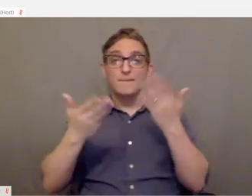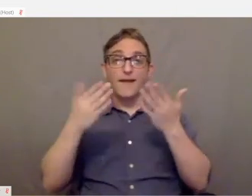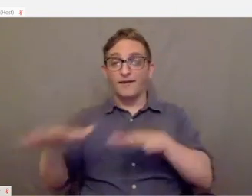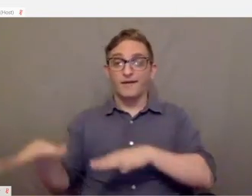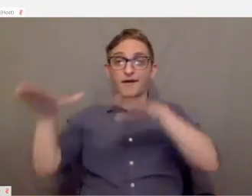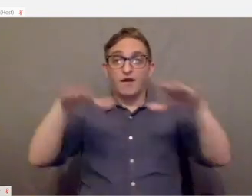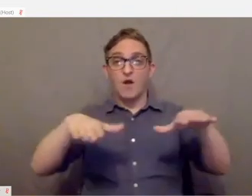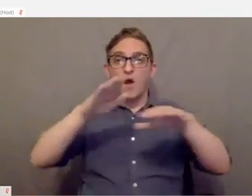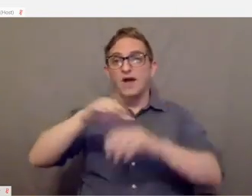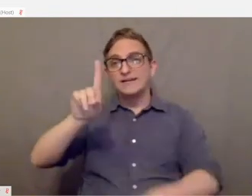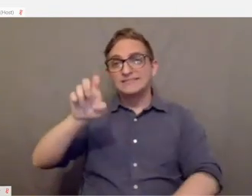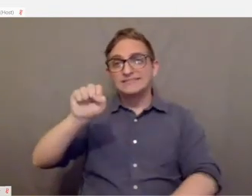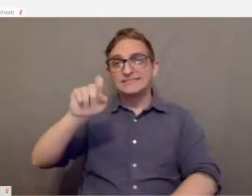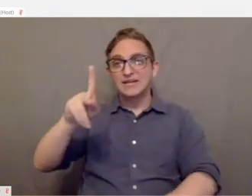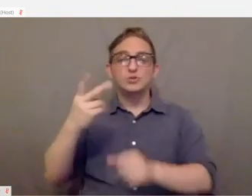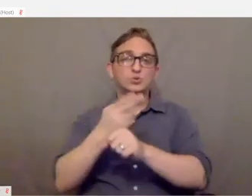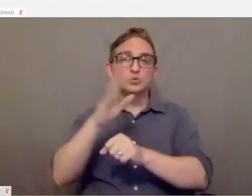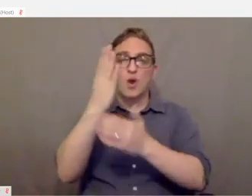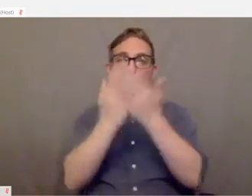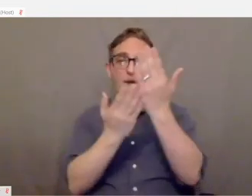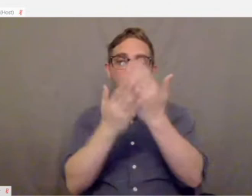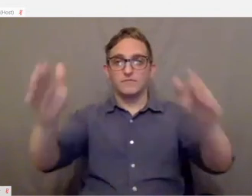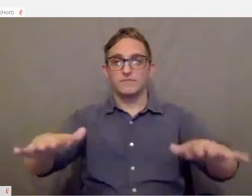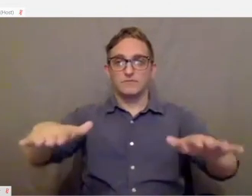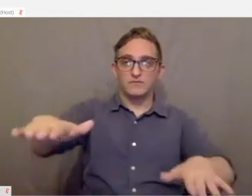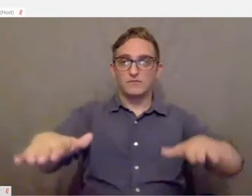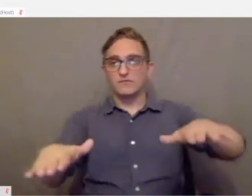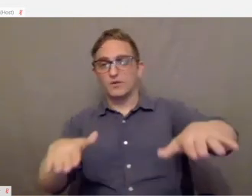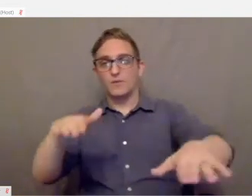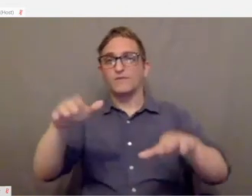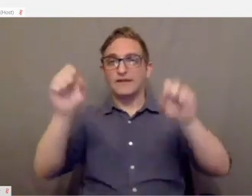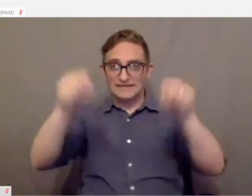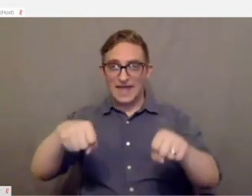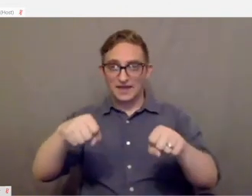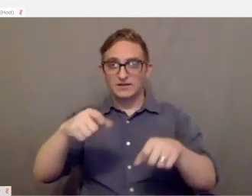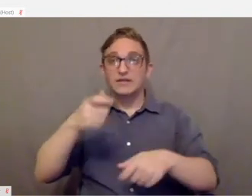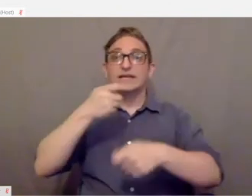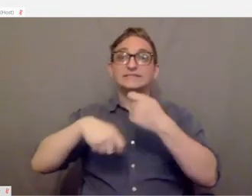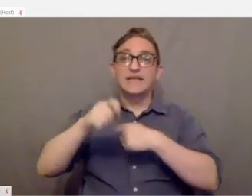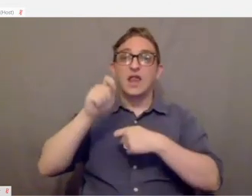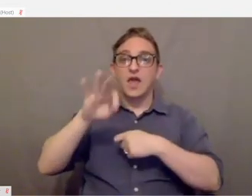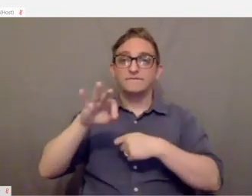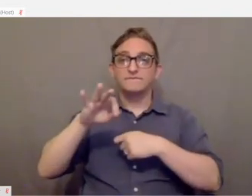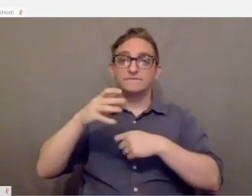your arms using large movements as opposed to the micromovements that a keyboard or house